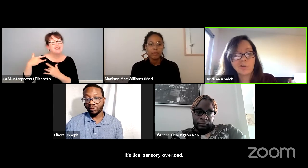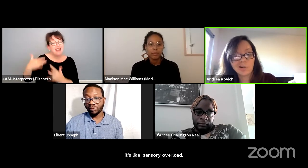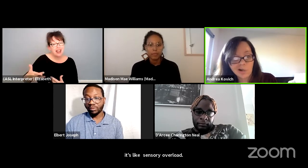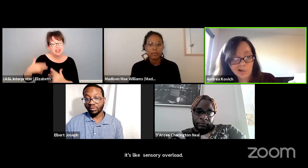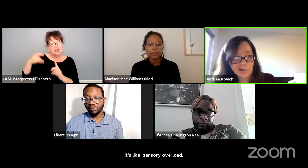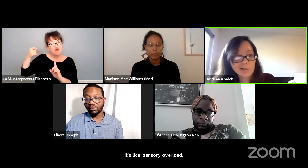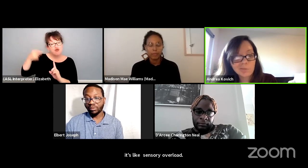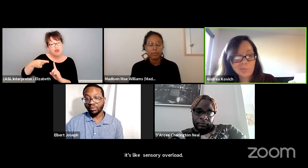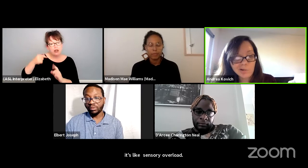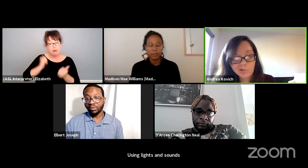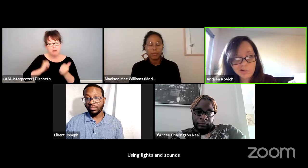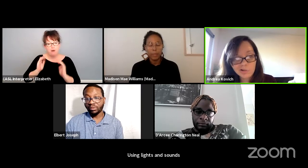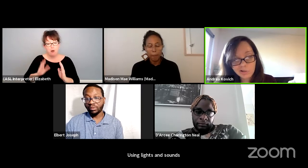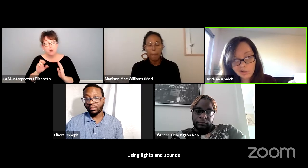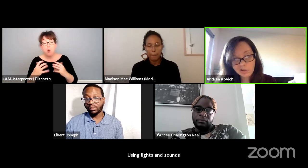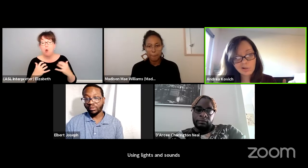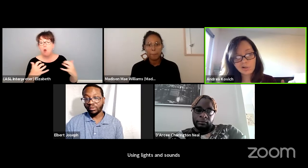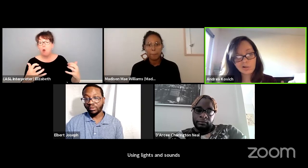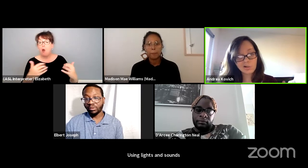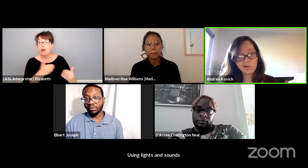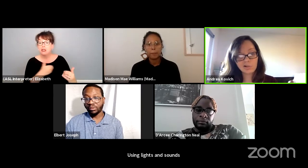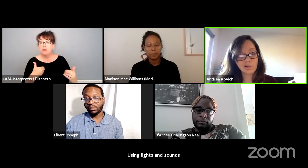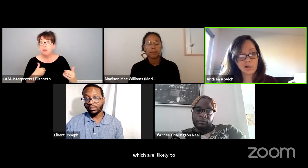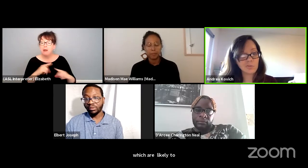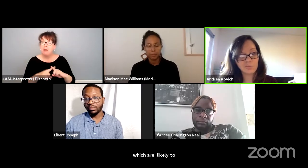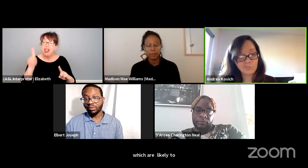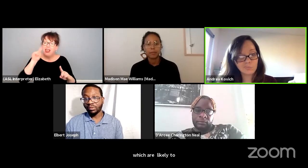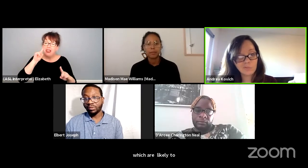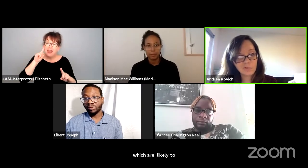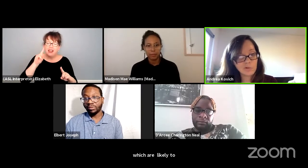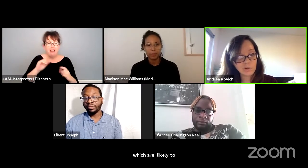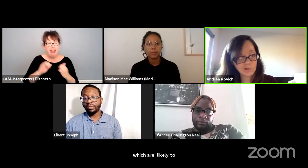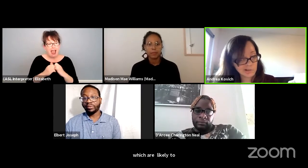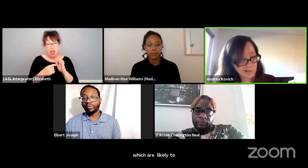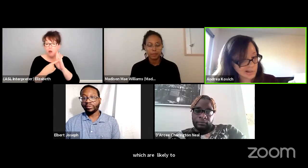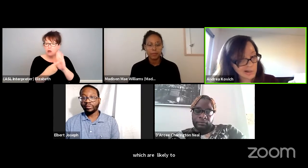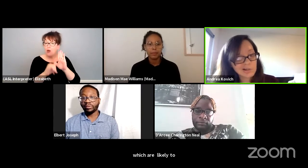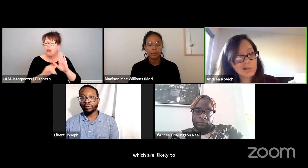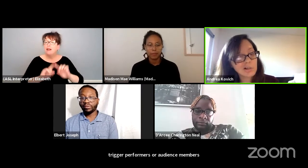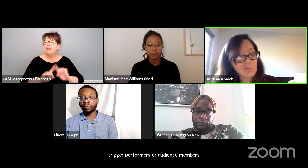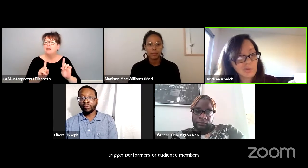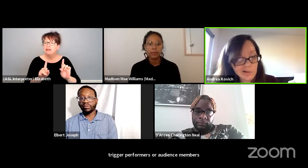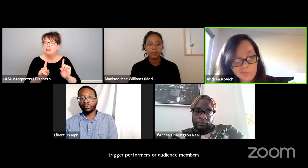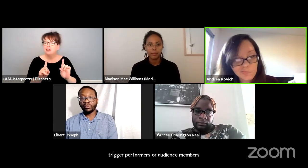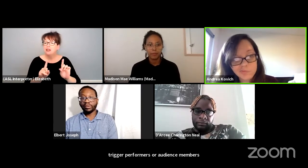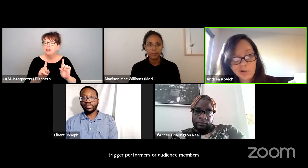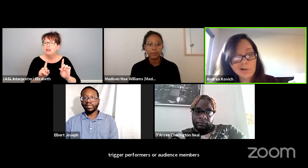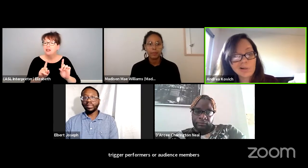or audience members. So who is it actually written for?